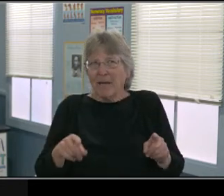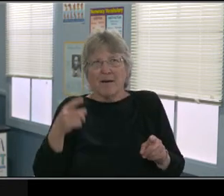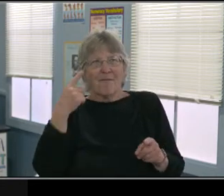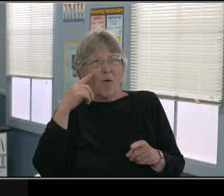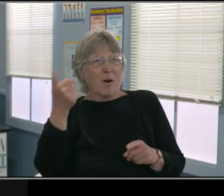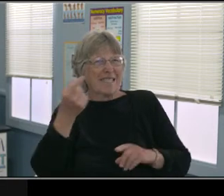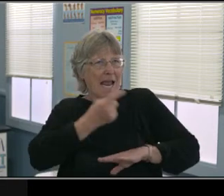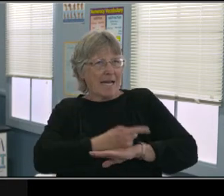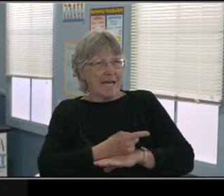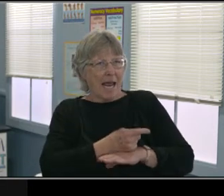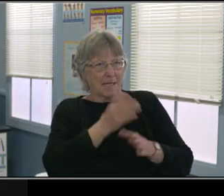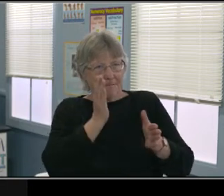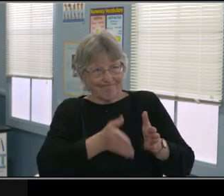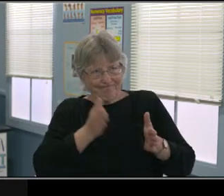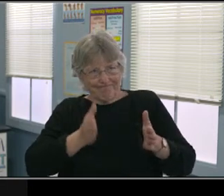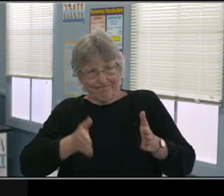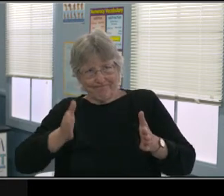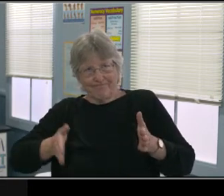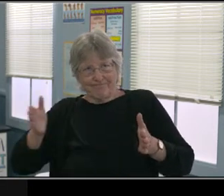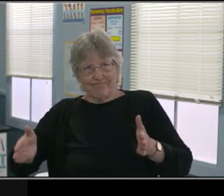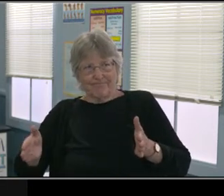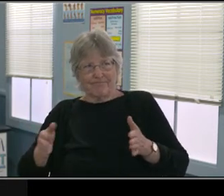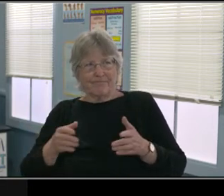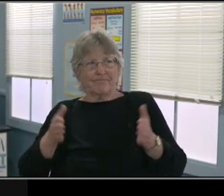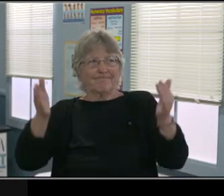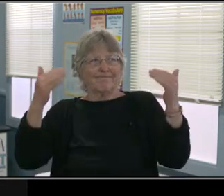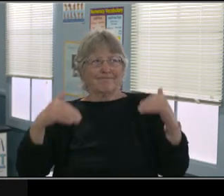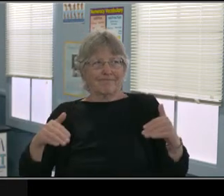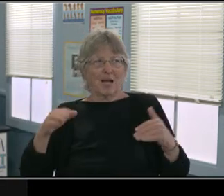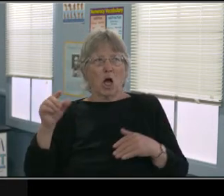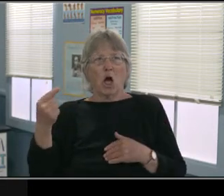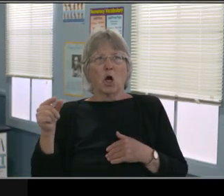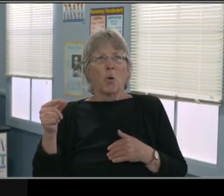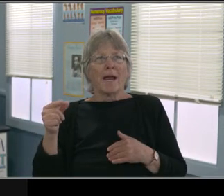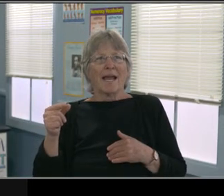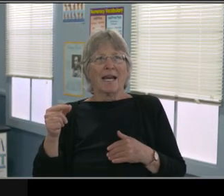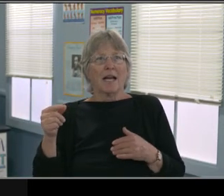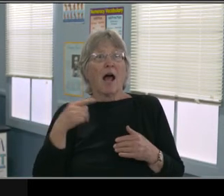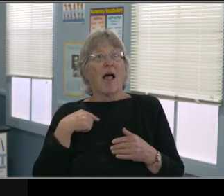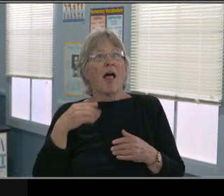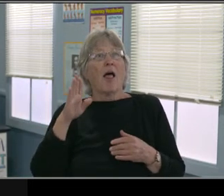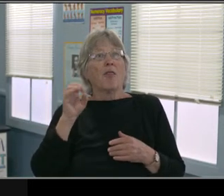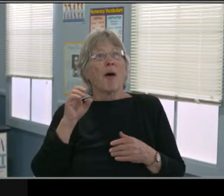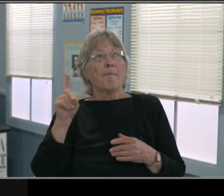And this gives you simply that definition that the Senate bill gives you of distance learning